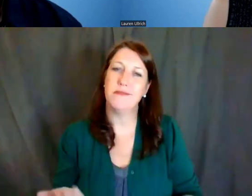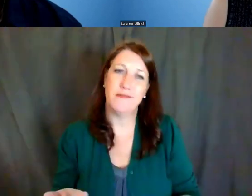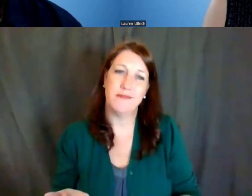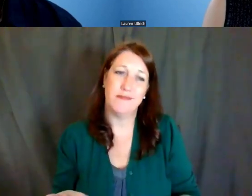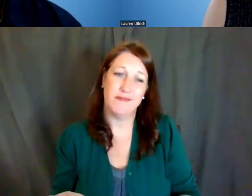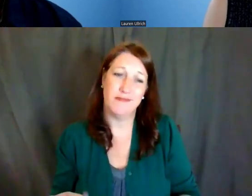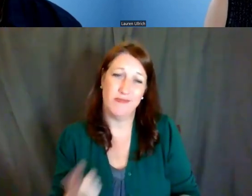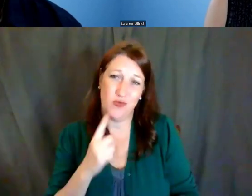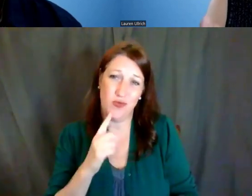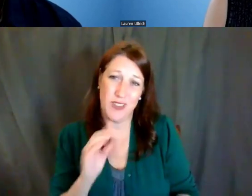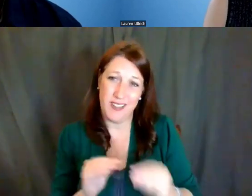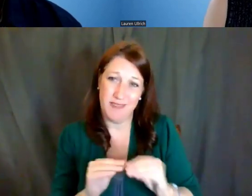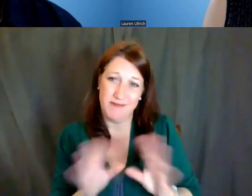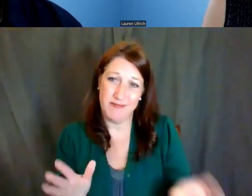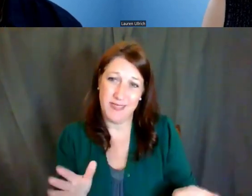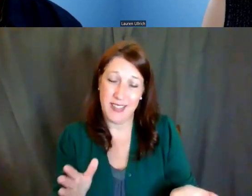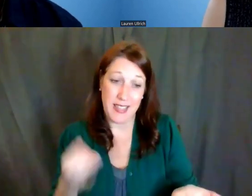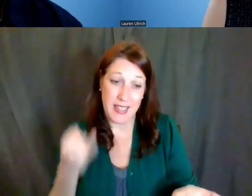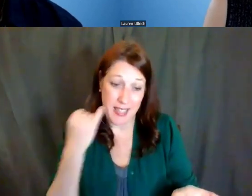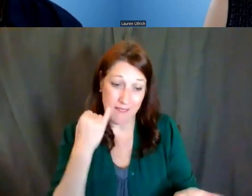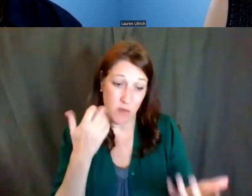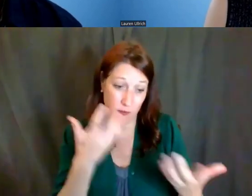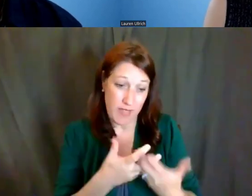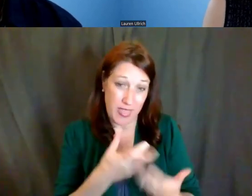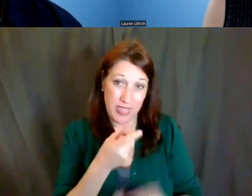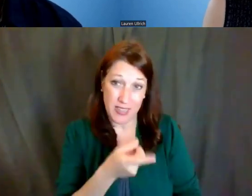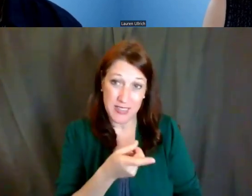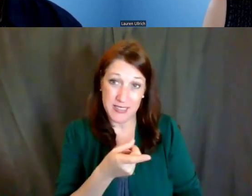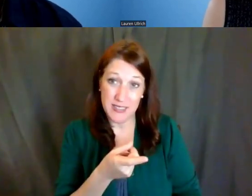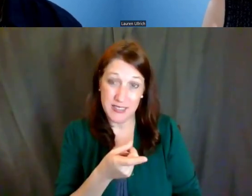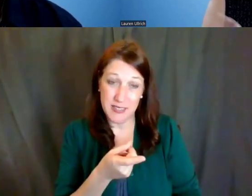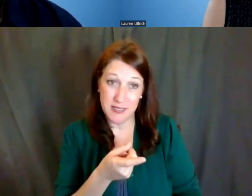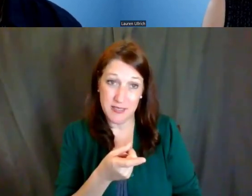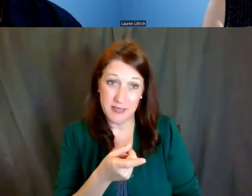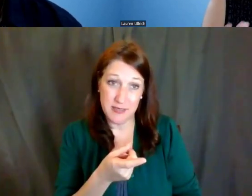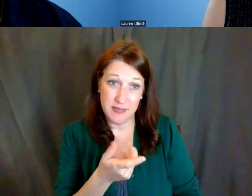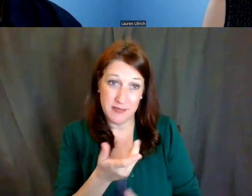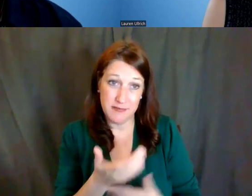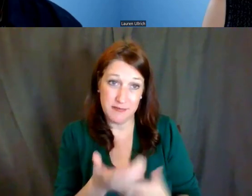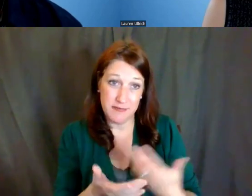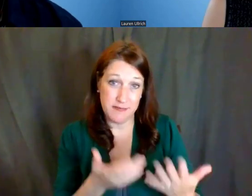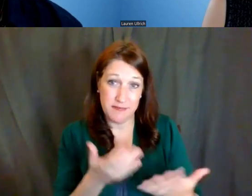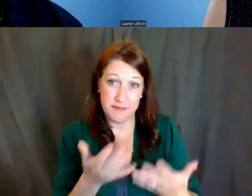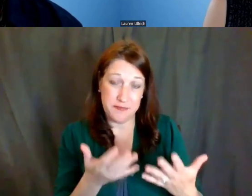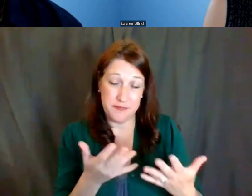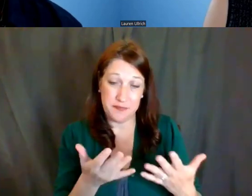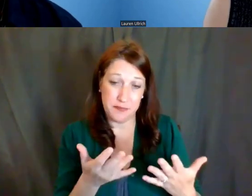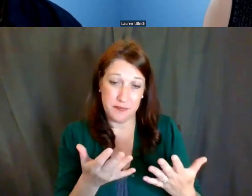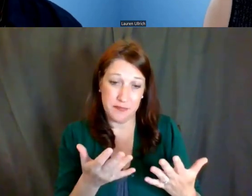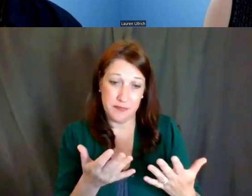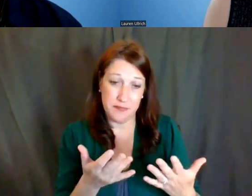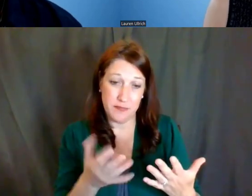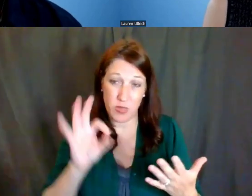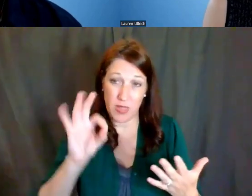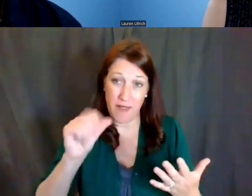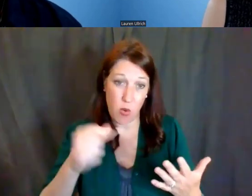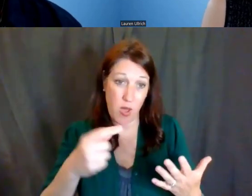If you fit what the FOA is asking for, then why not apply,